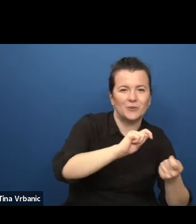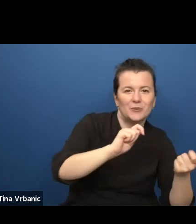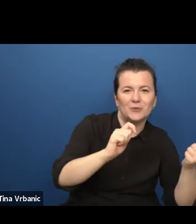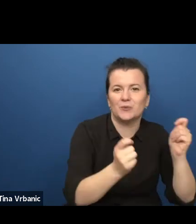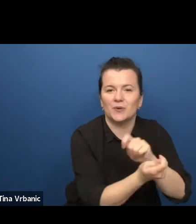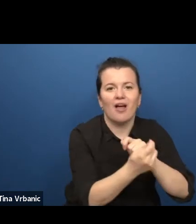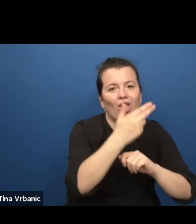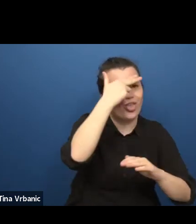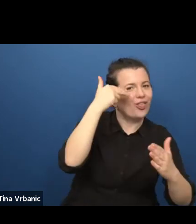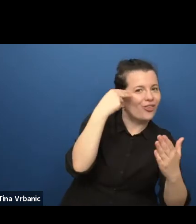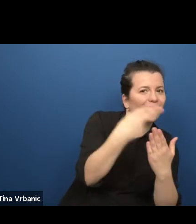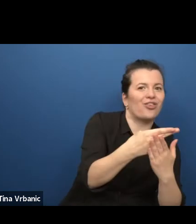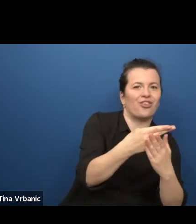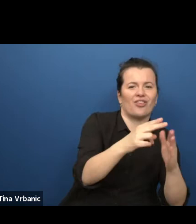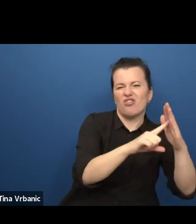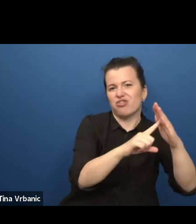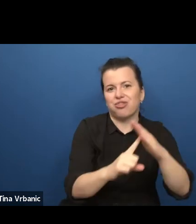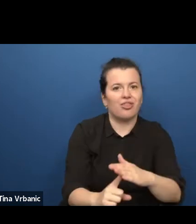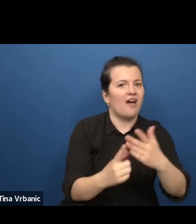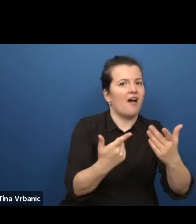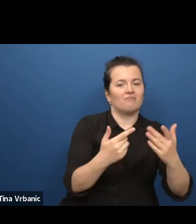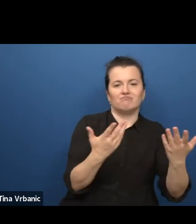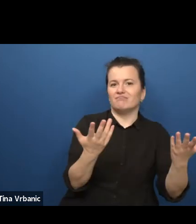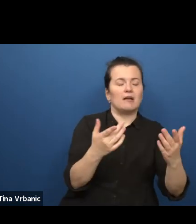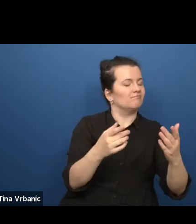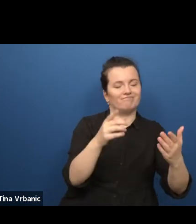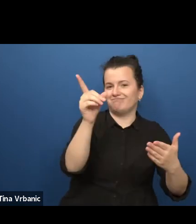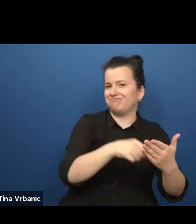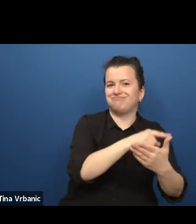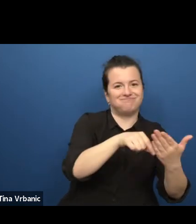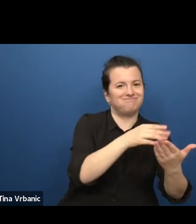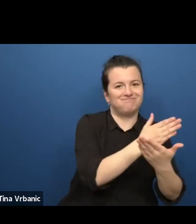and stereotyping in order to truly connect to,